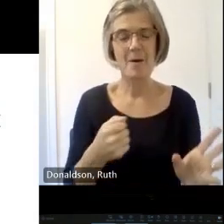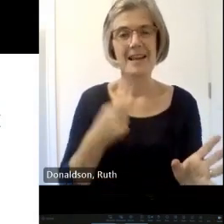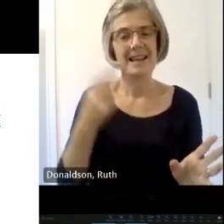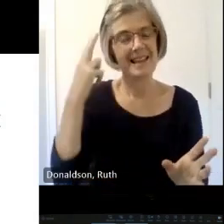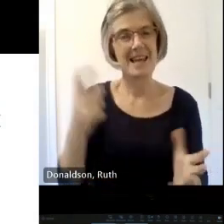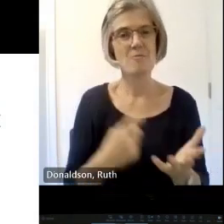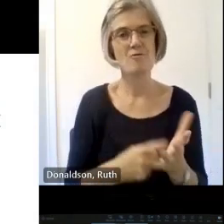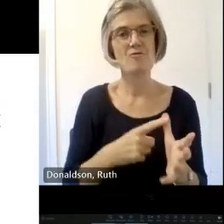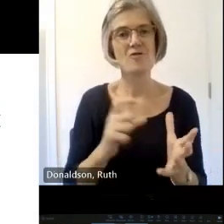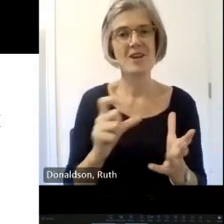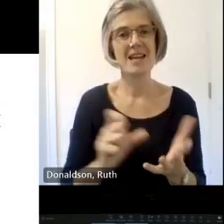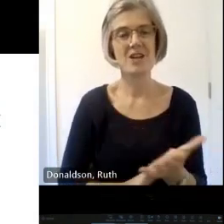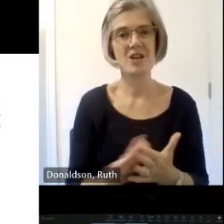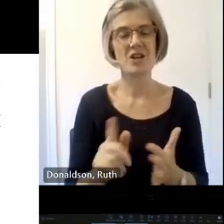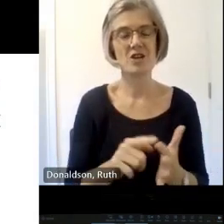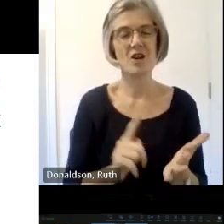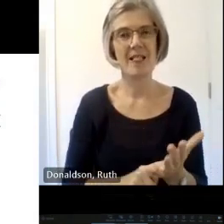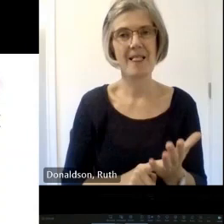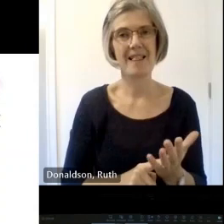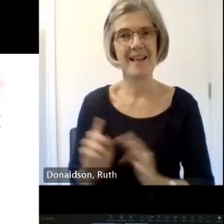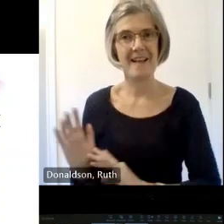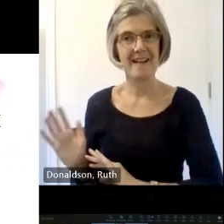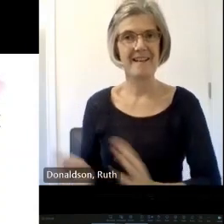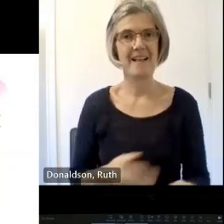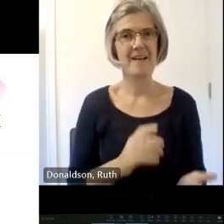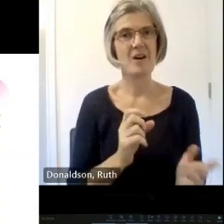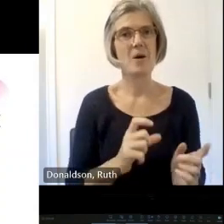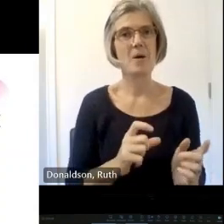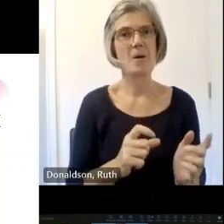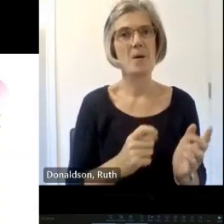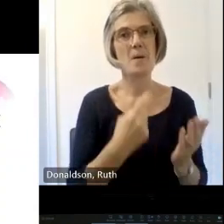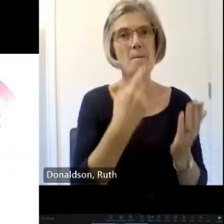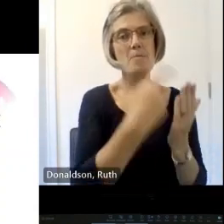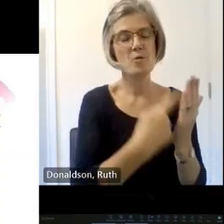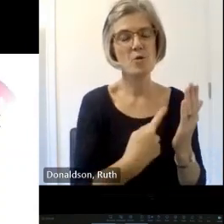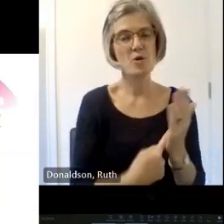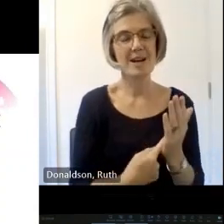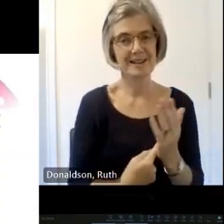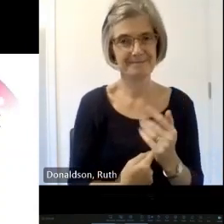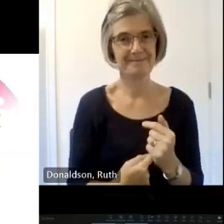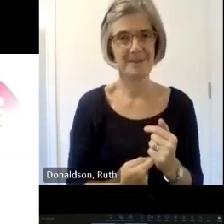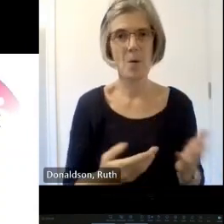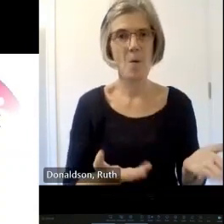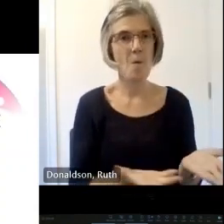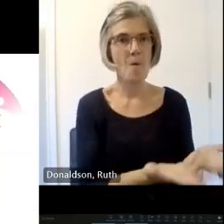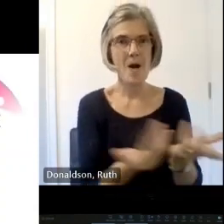delivery manager at engine shed and Welcome to our beautiful building that we call home so the